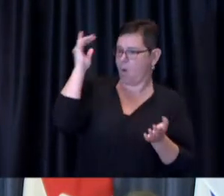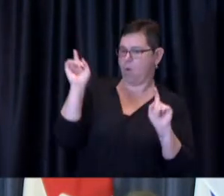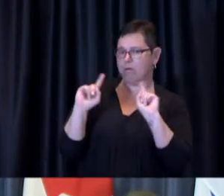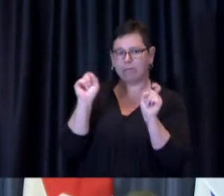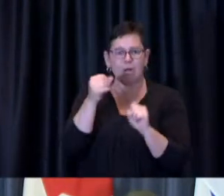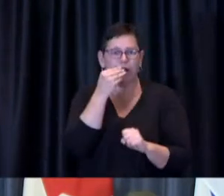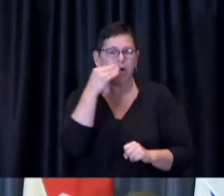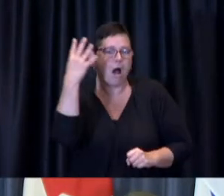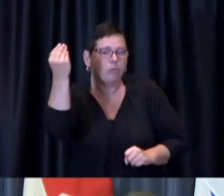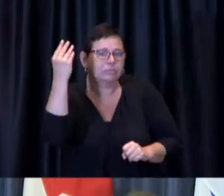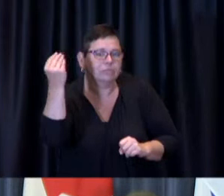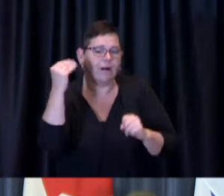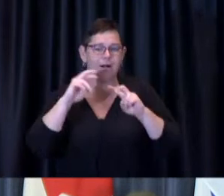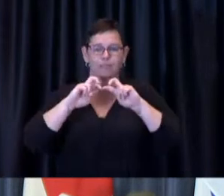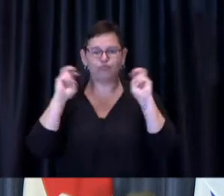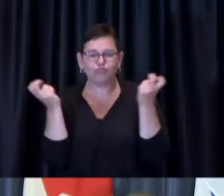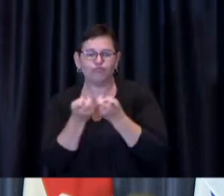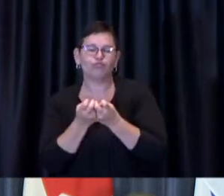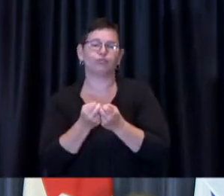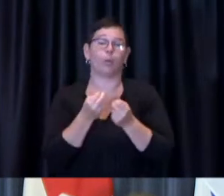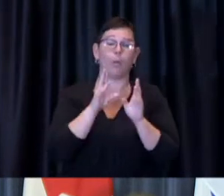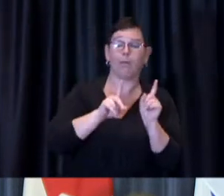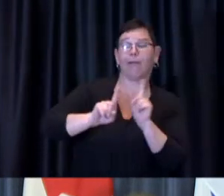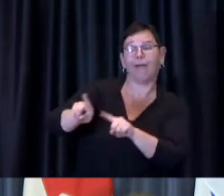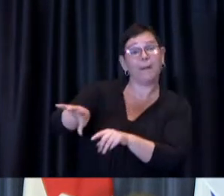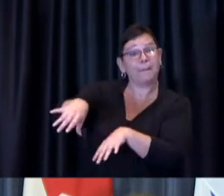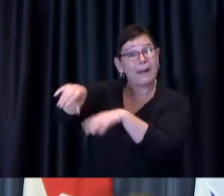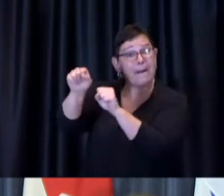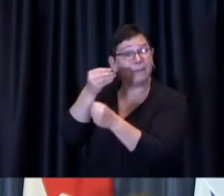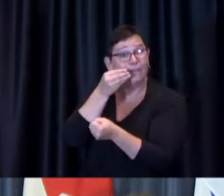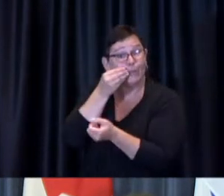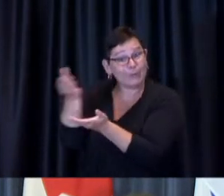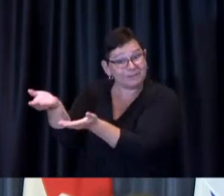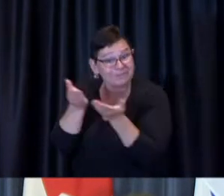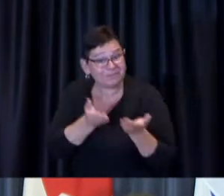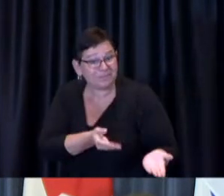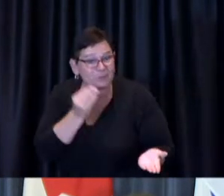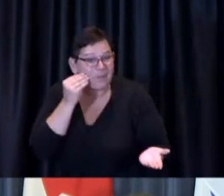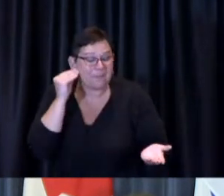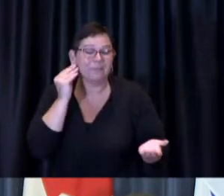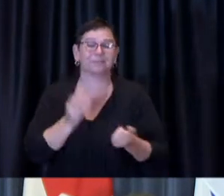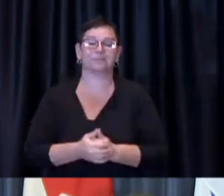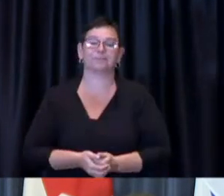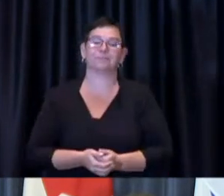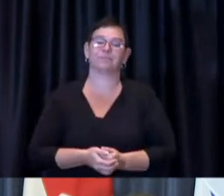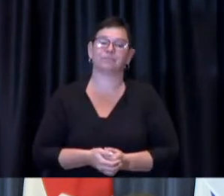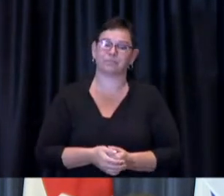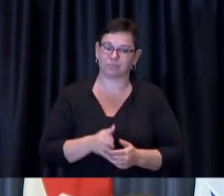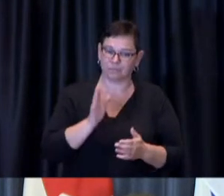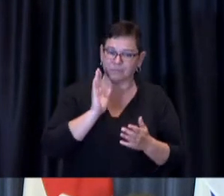Participating restaurants will offer one or two one or more two-course feature menus for lunch and or dinner